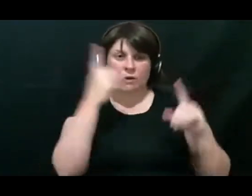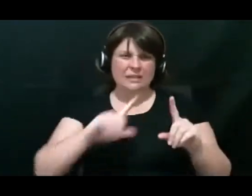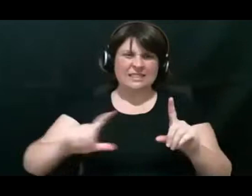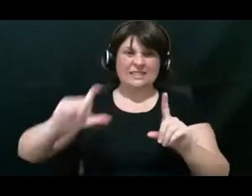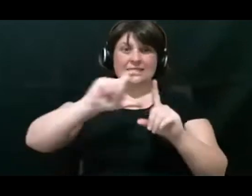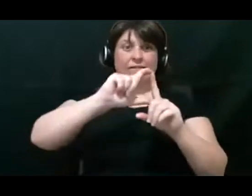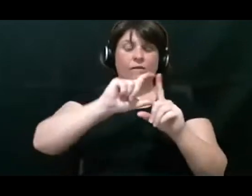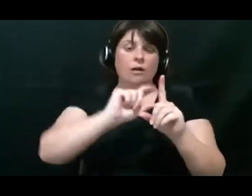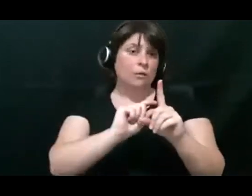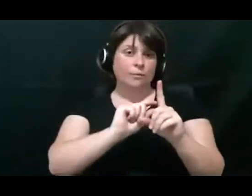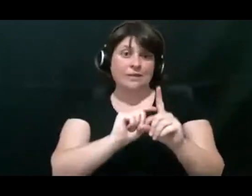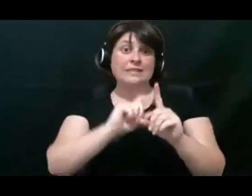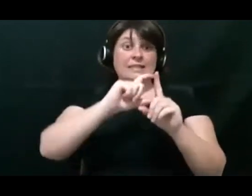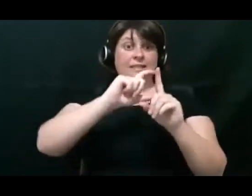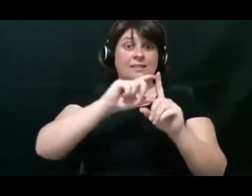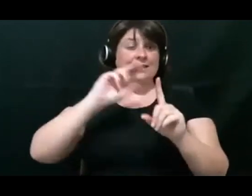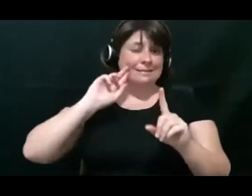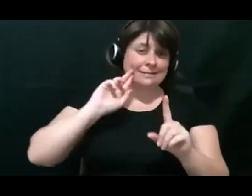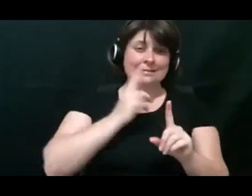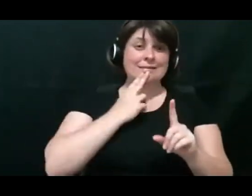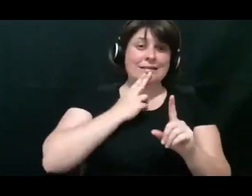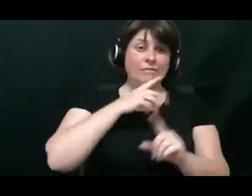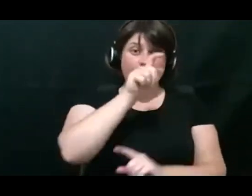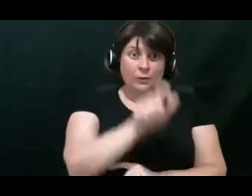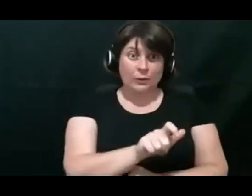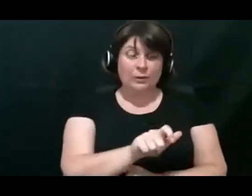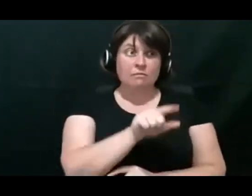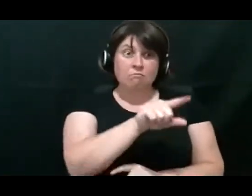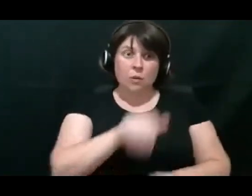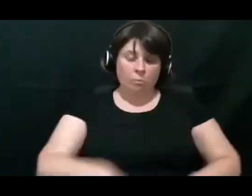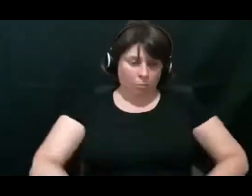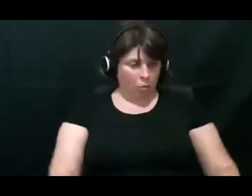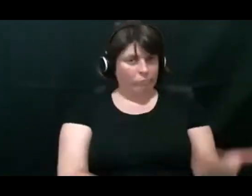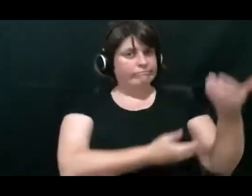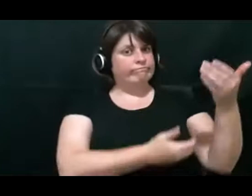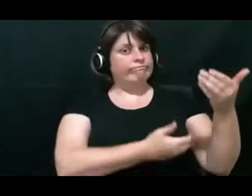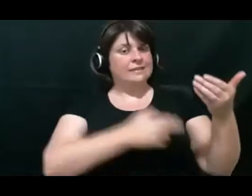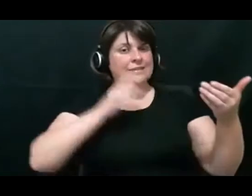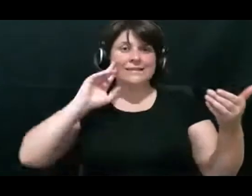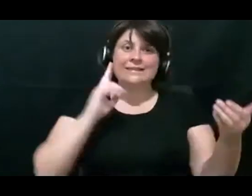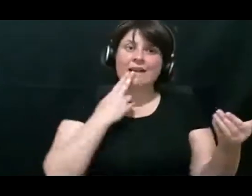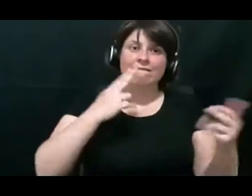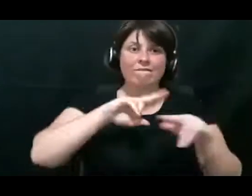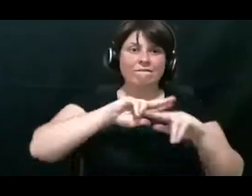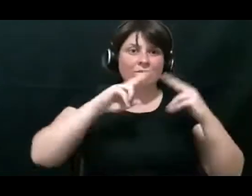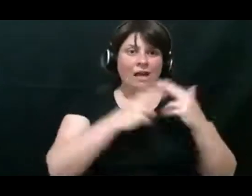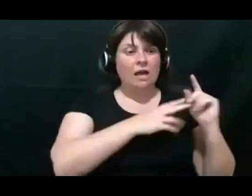So a person with deafness born into a deaf family, then the most likely way you're going